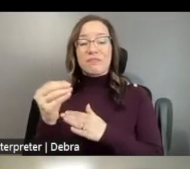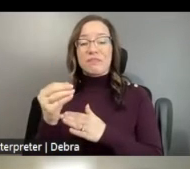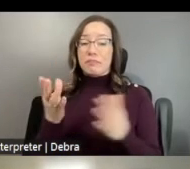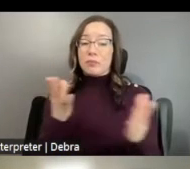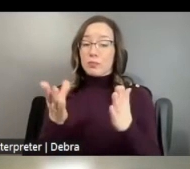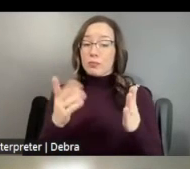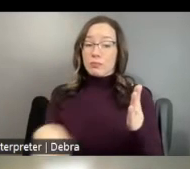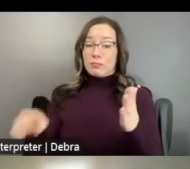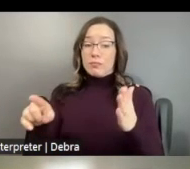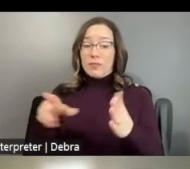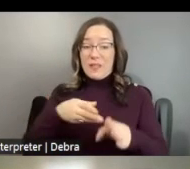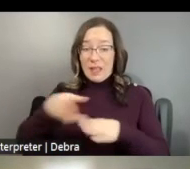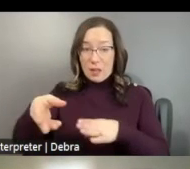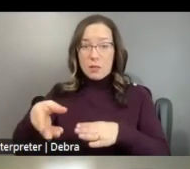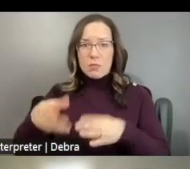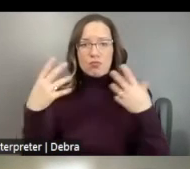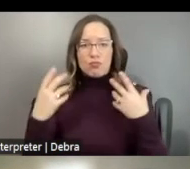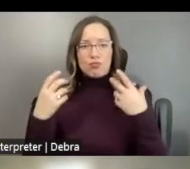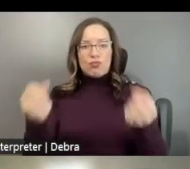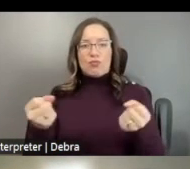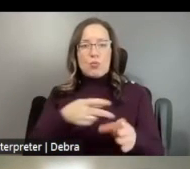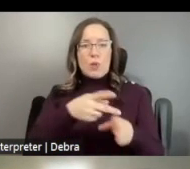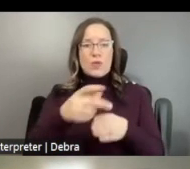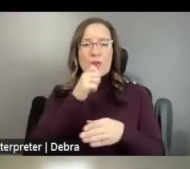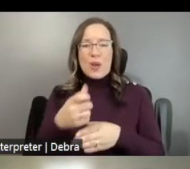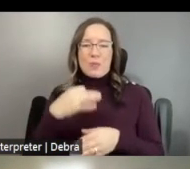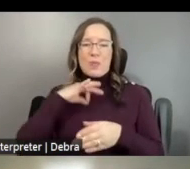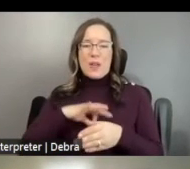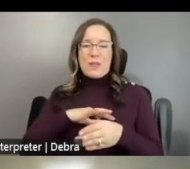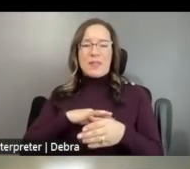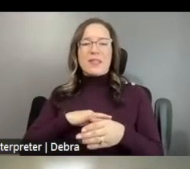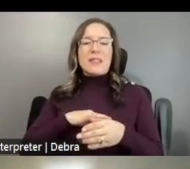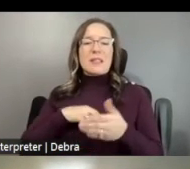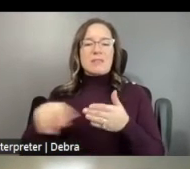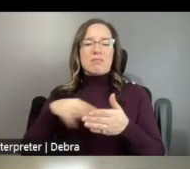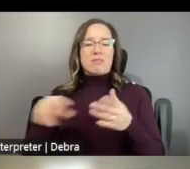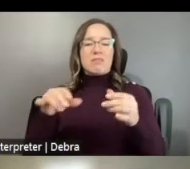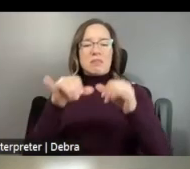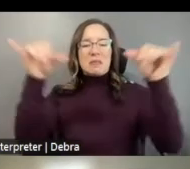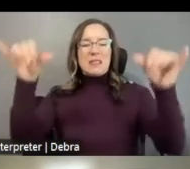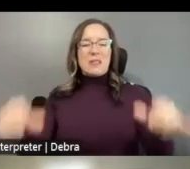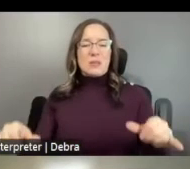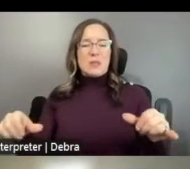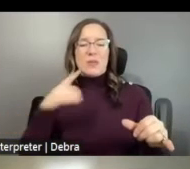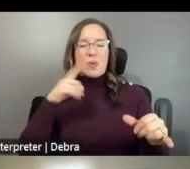THAT STRENGTHEN THE PROFESSIONAL NONPROFIT DANCE ECOSYSTEM FOR ART ARTISTS SUCH AS PROGRAMS THAT